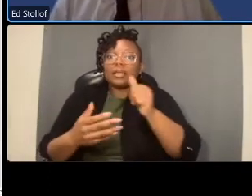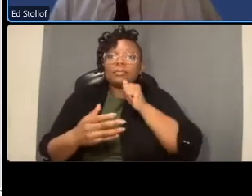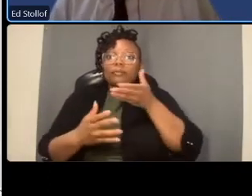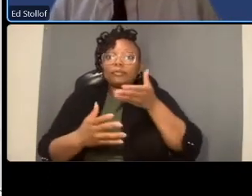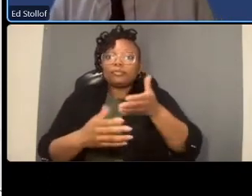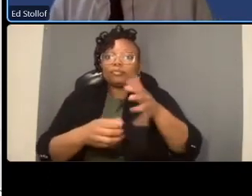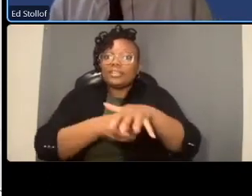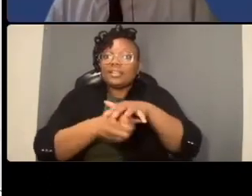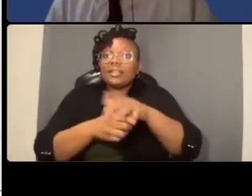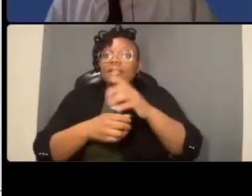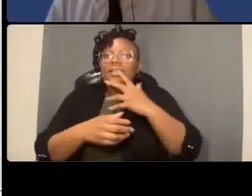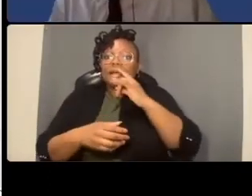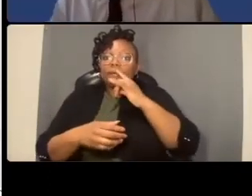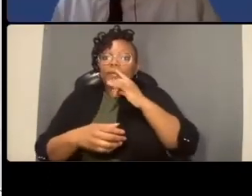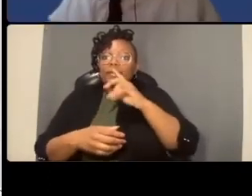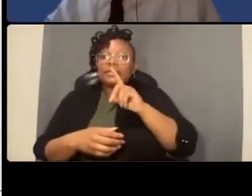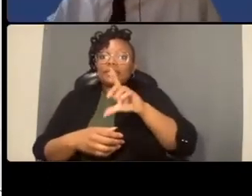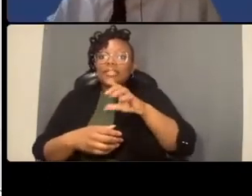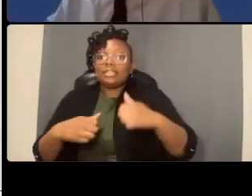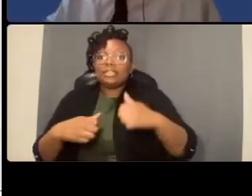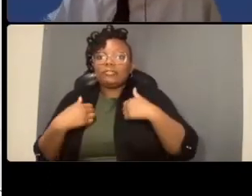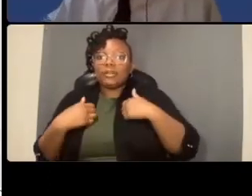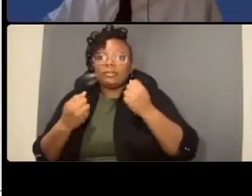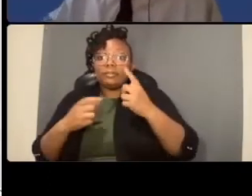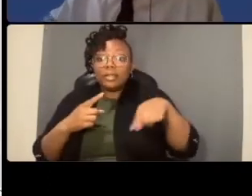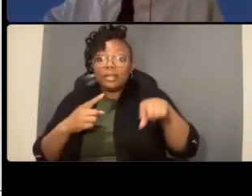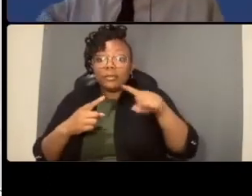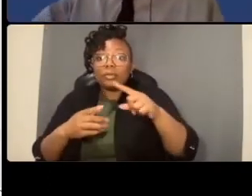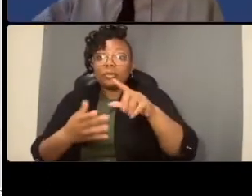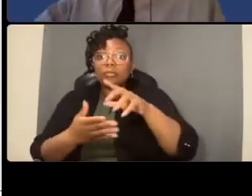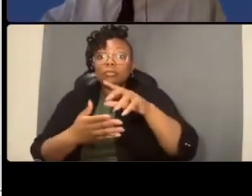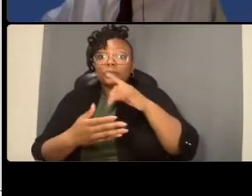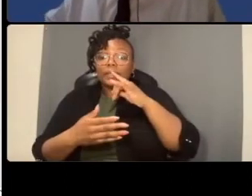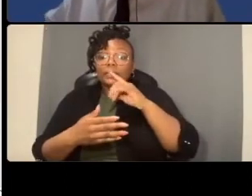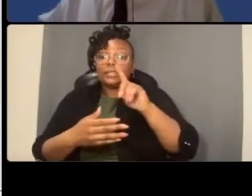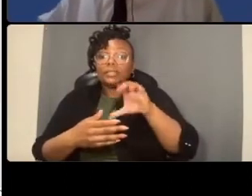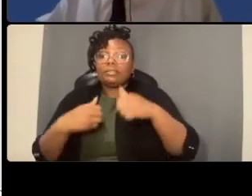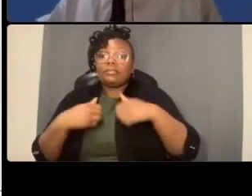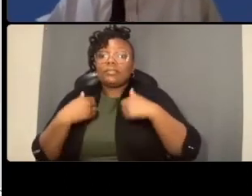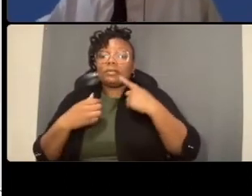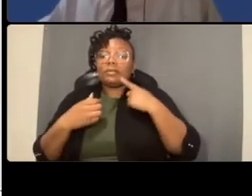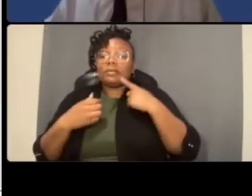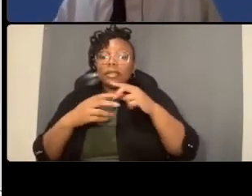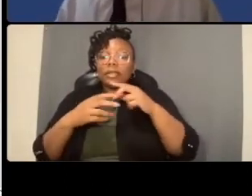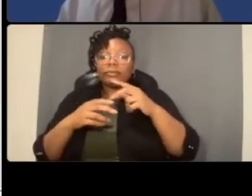i will get back to you on that question sir thank you david thanks ed and we do have a few